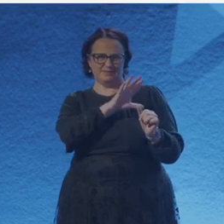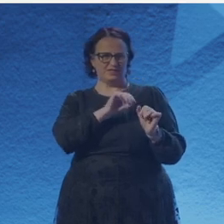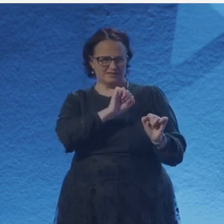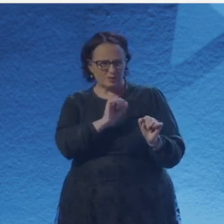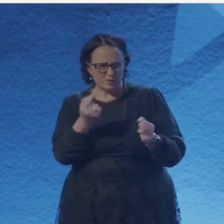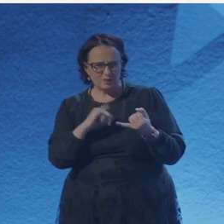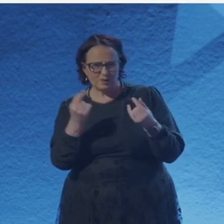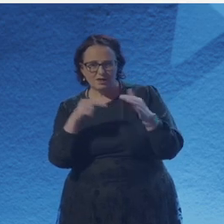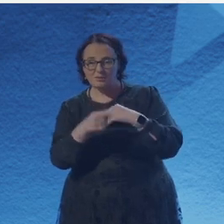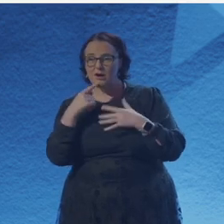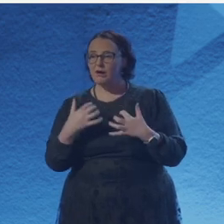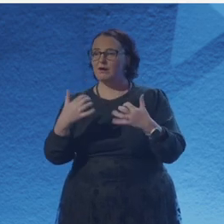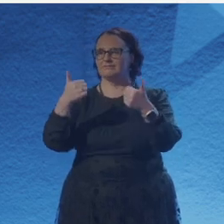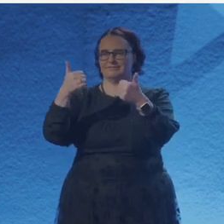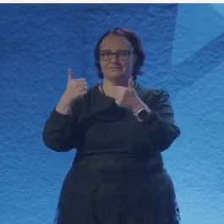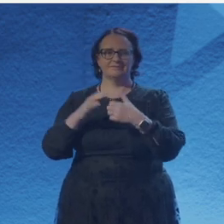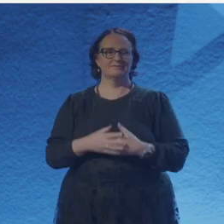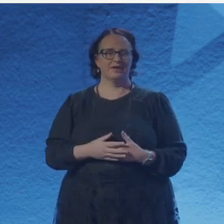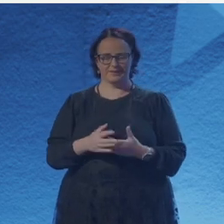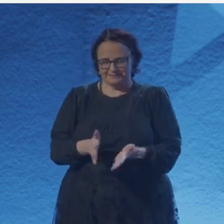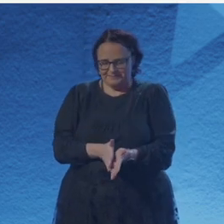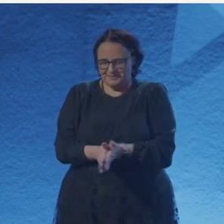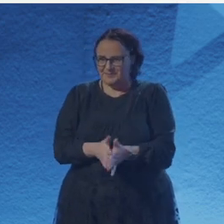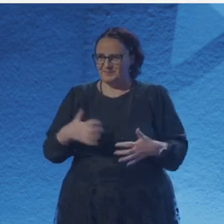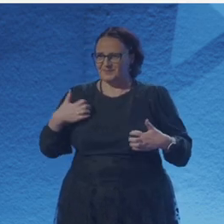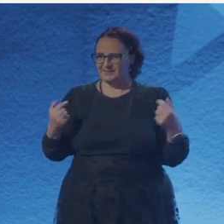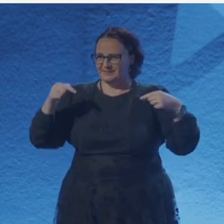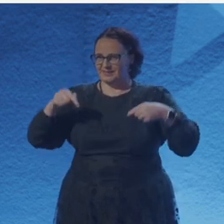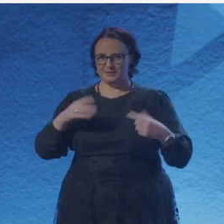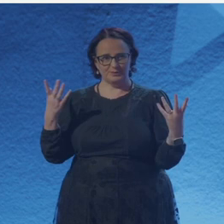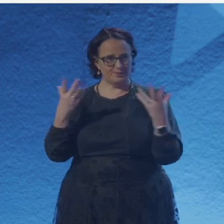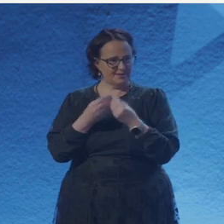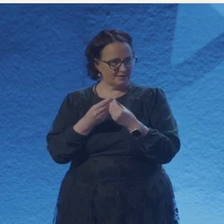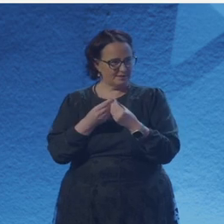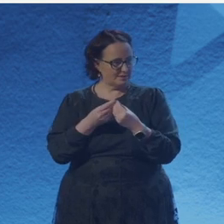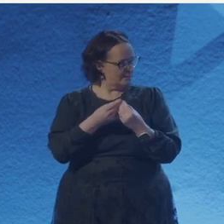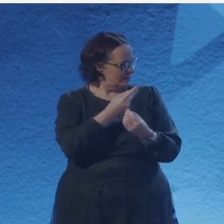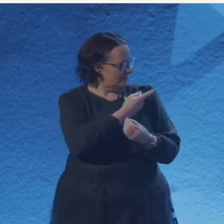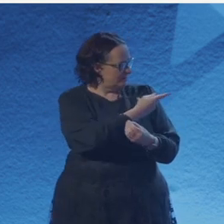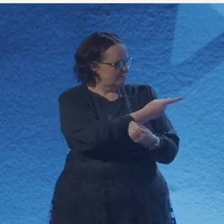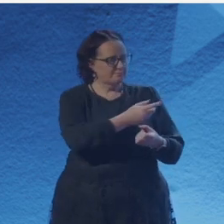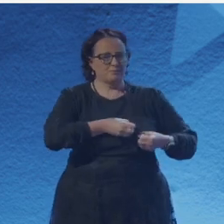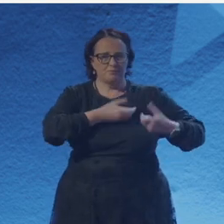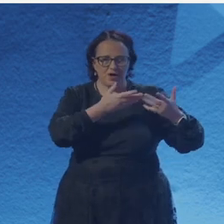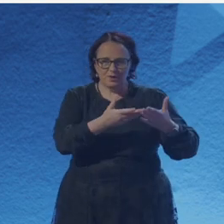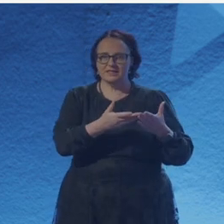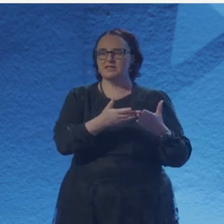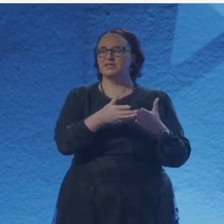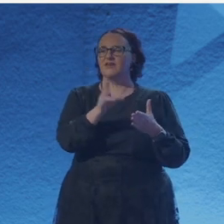Phenomenal. Hello, everyone, and thank you so much for being here with us today. Thank you for this really great crowd.